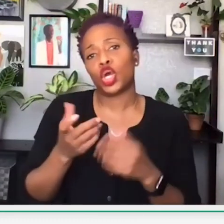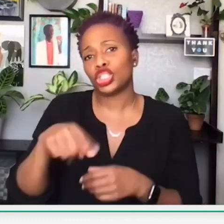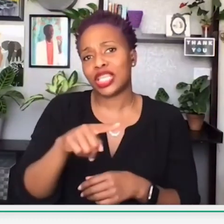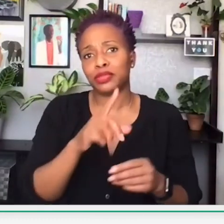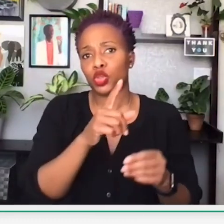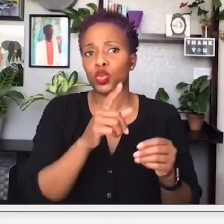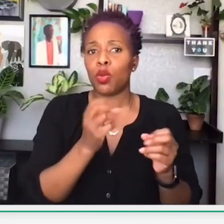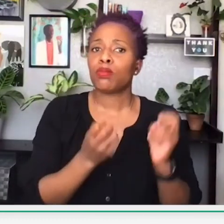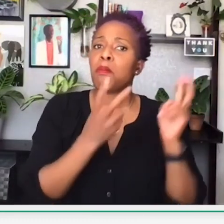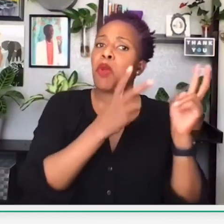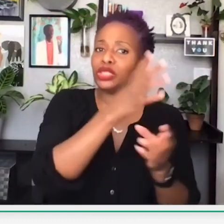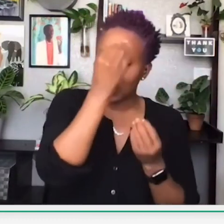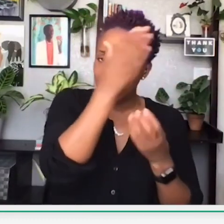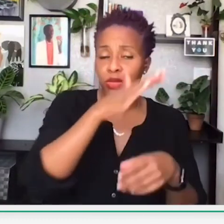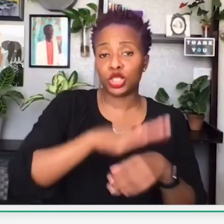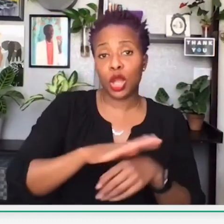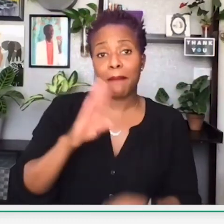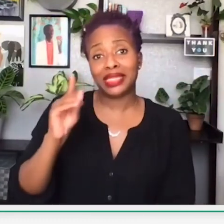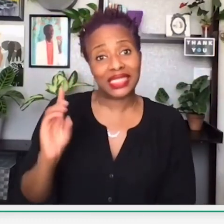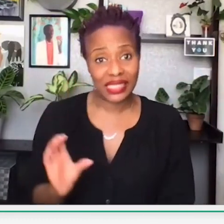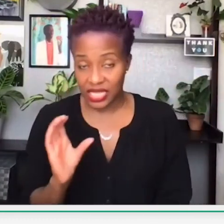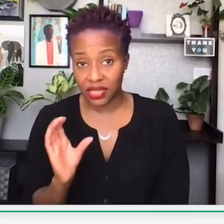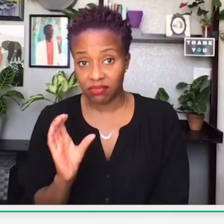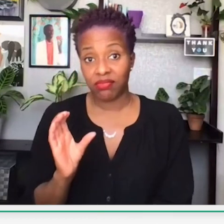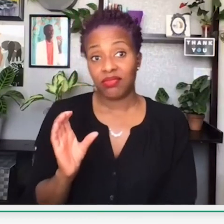please, please, I do encourage you all to post their information